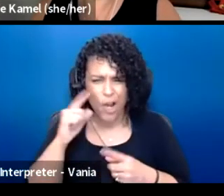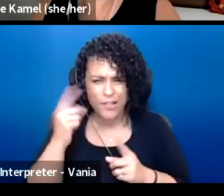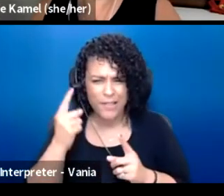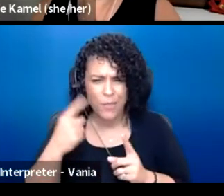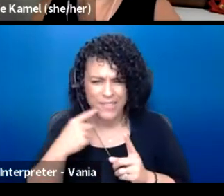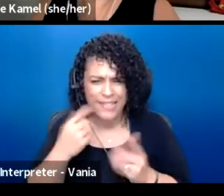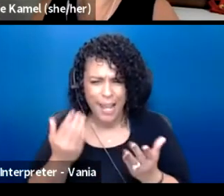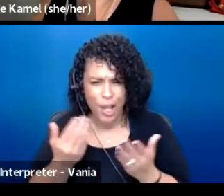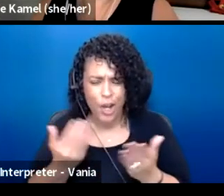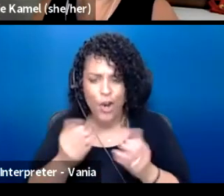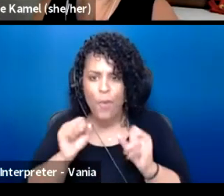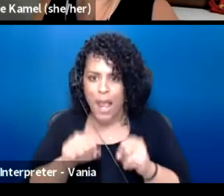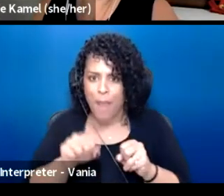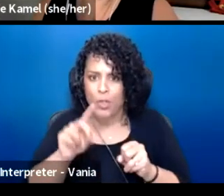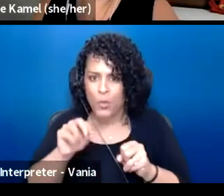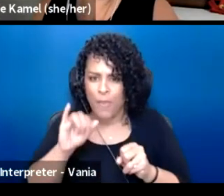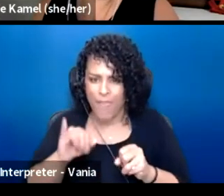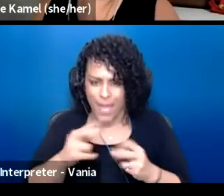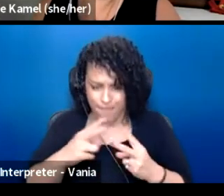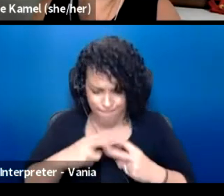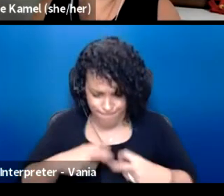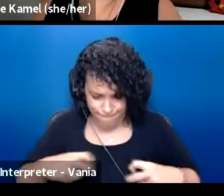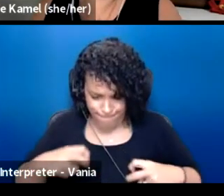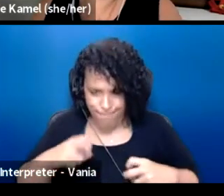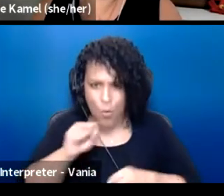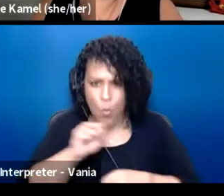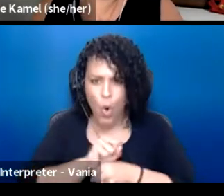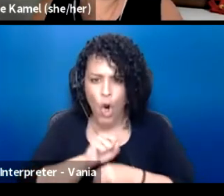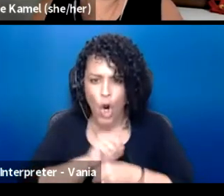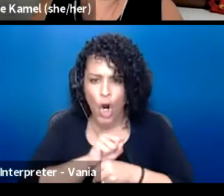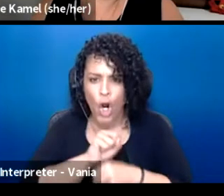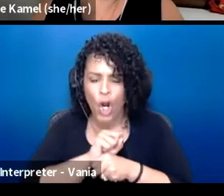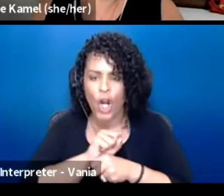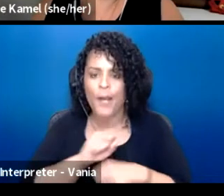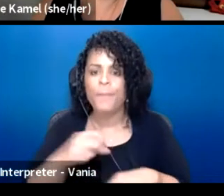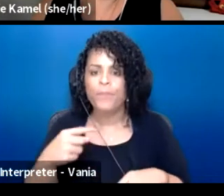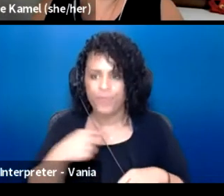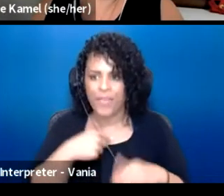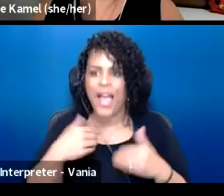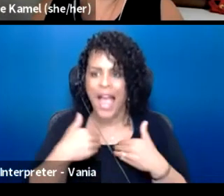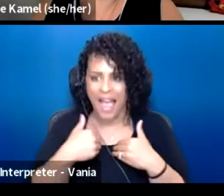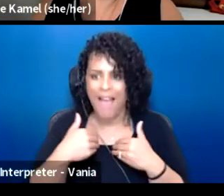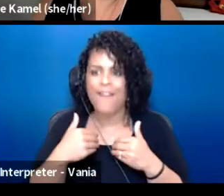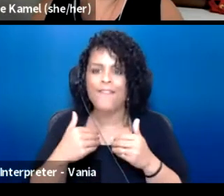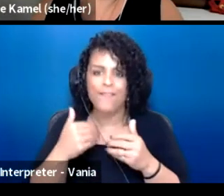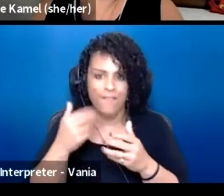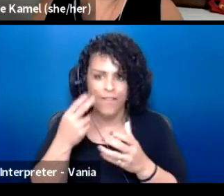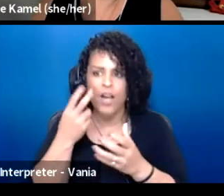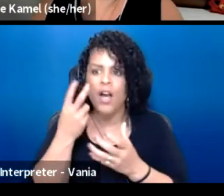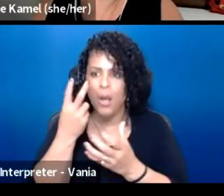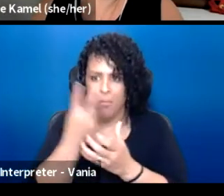of being able to do that interpersonal work. I have Bose monologues in entire theaters in my head.